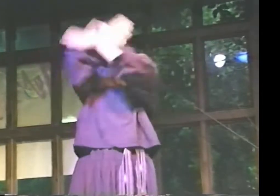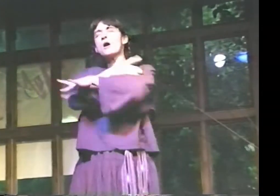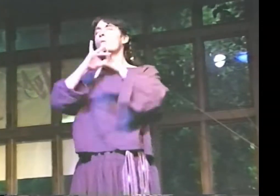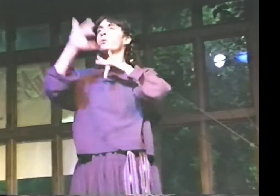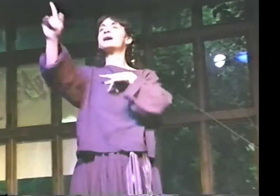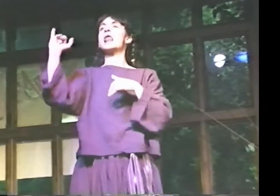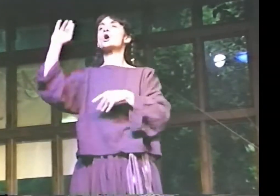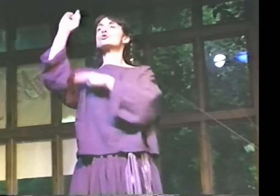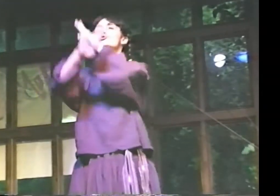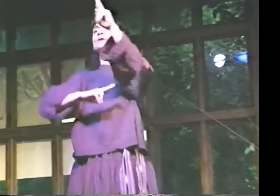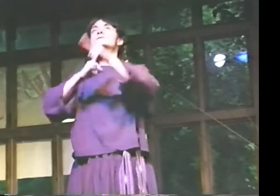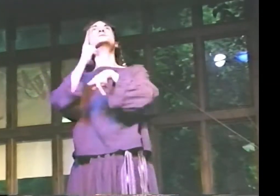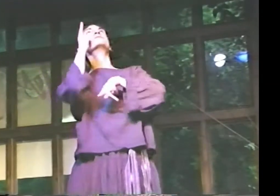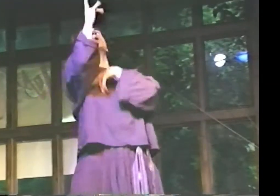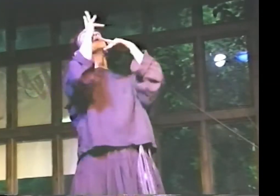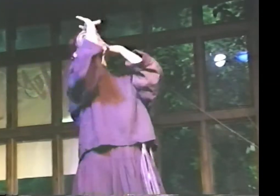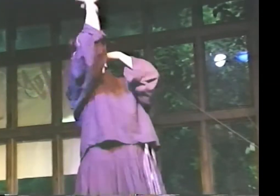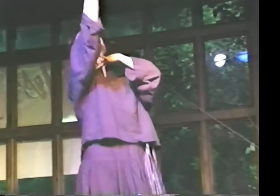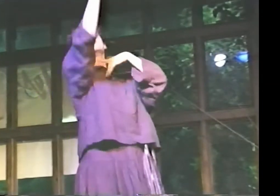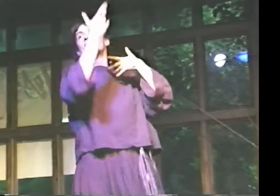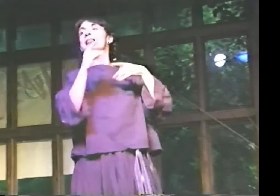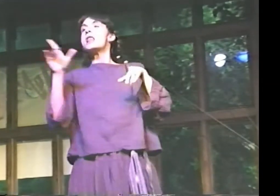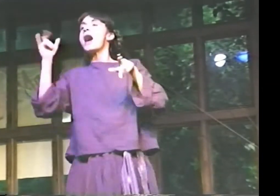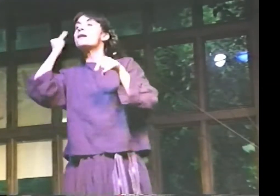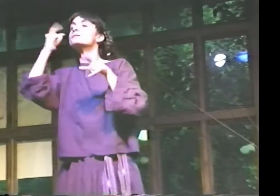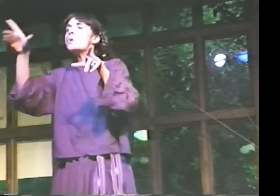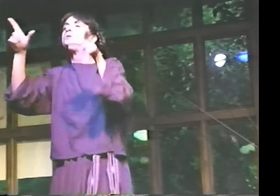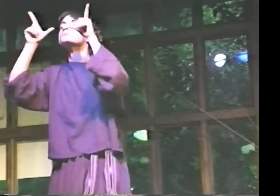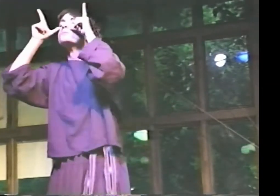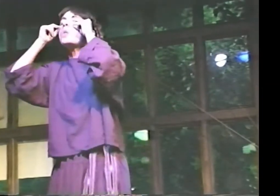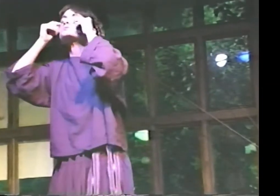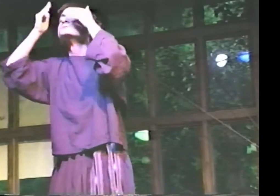AS FAR, AS FAR AS YOU CAN POSSIBLY IMAGINE, ALL THE WAY FAR OUT INTO THE UNIVERSE,